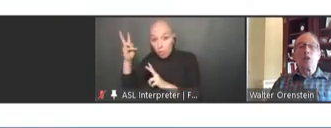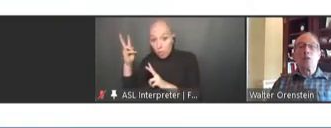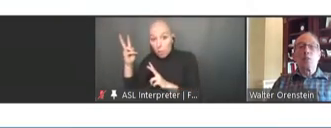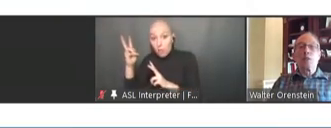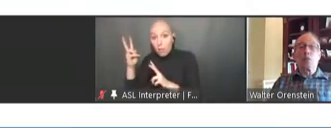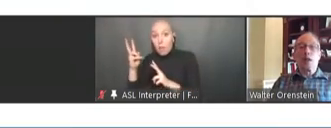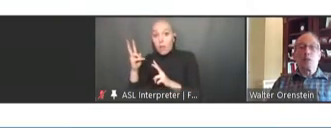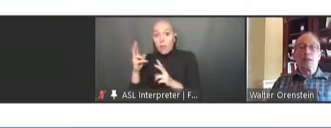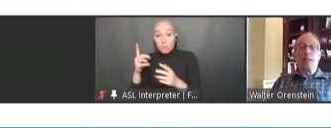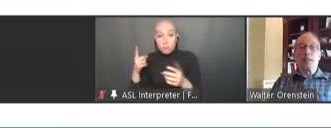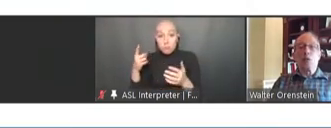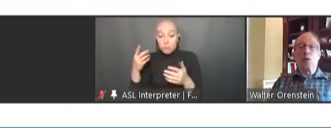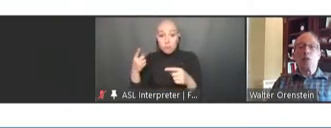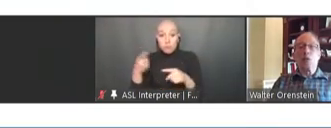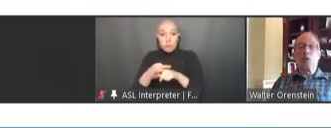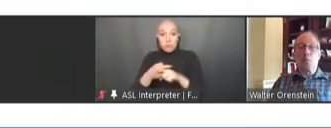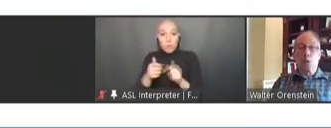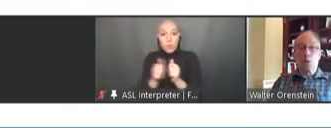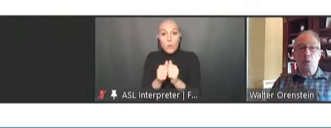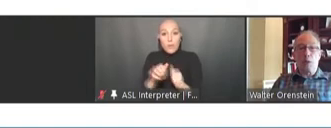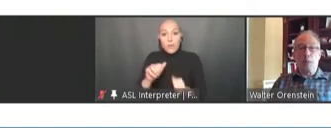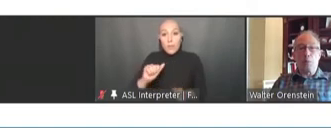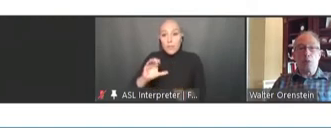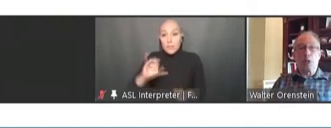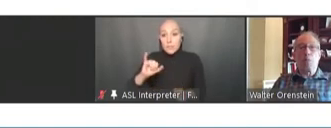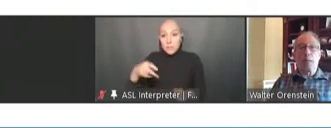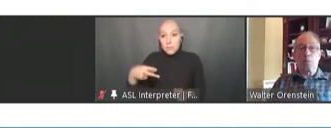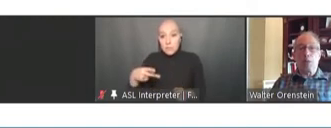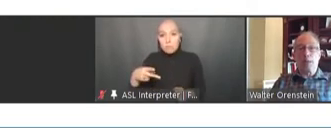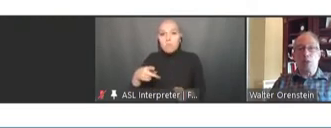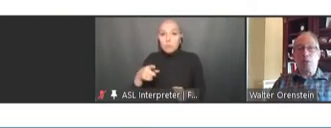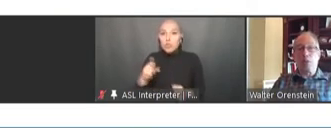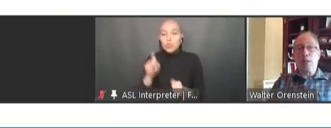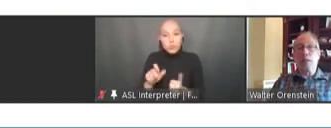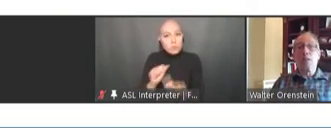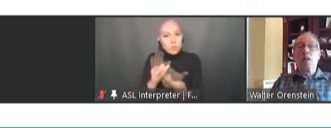should be addressed. And I think one of the more important subrecommendations of that